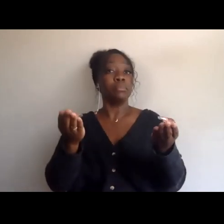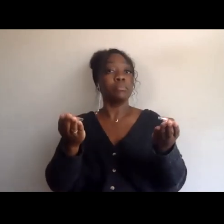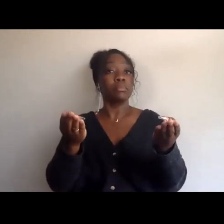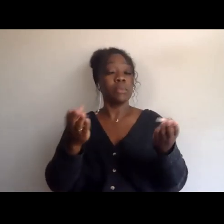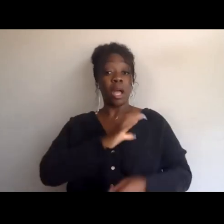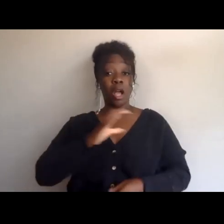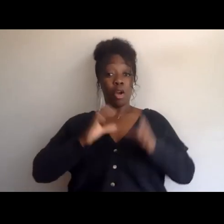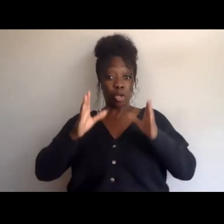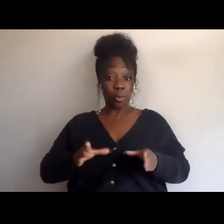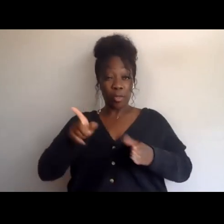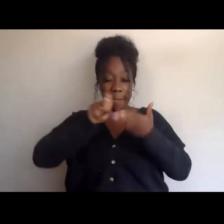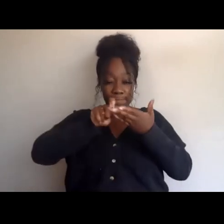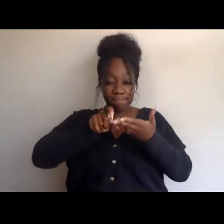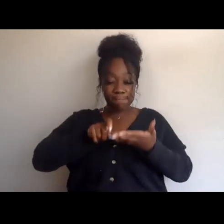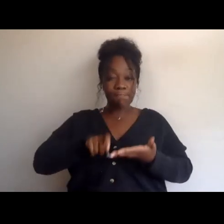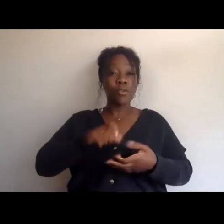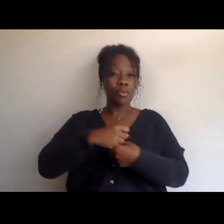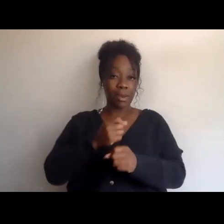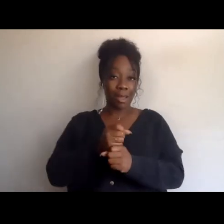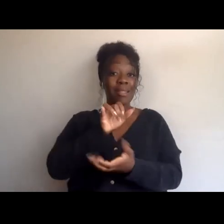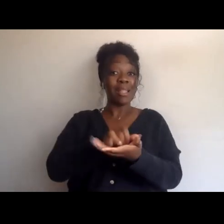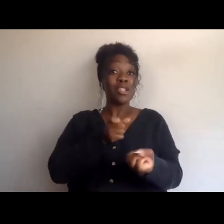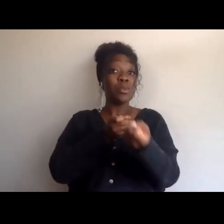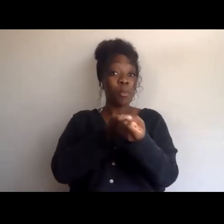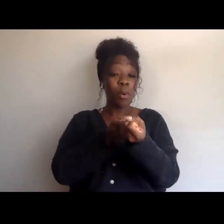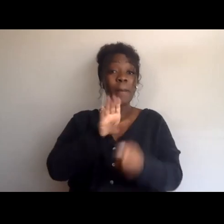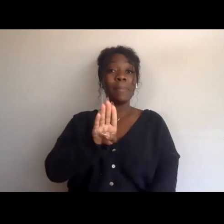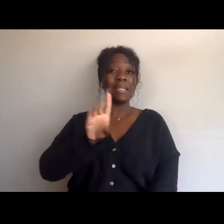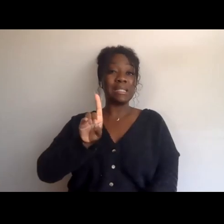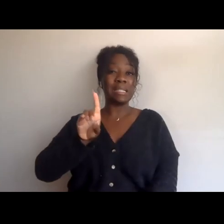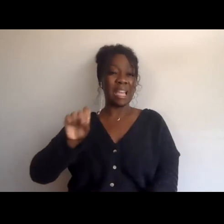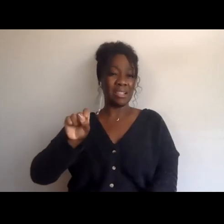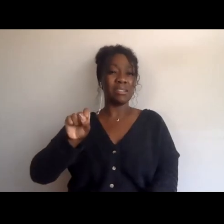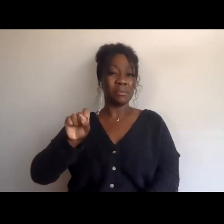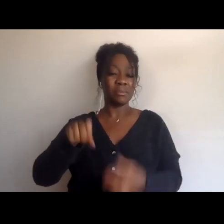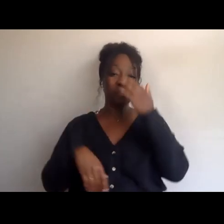and it is in support of BDS, so also when we talk about BDS,